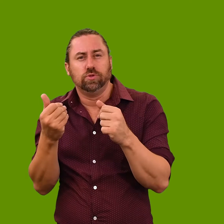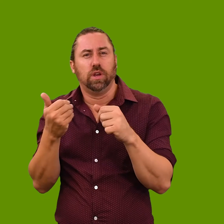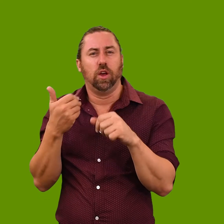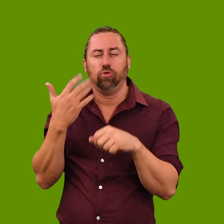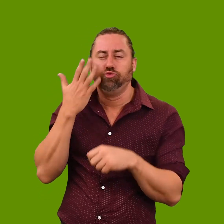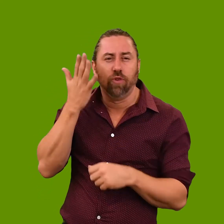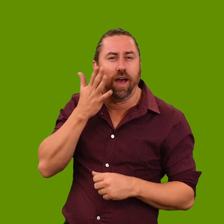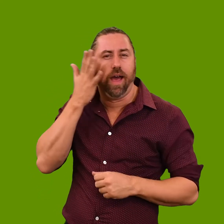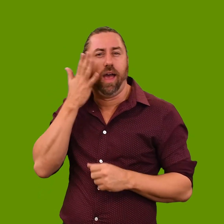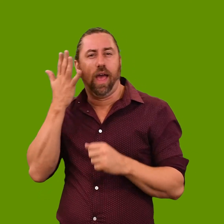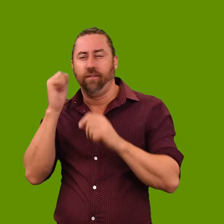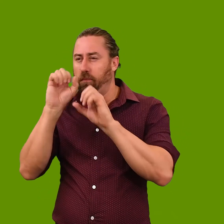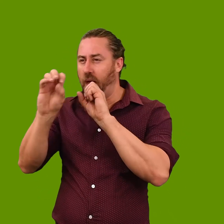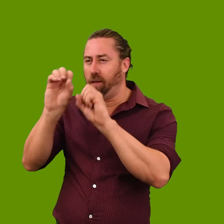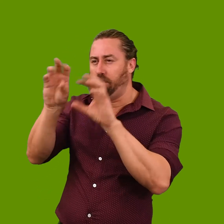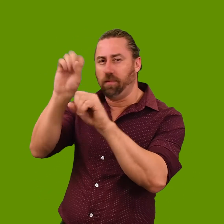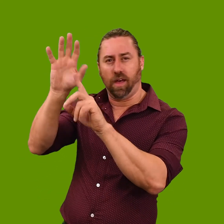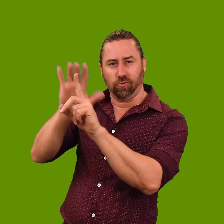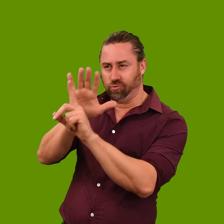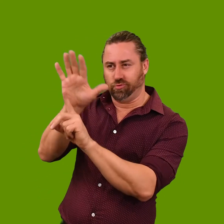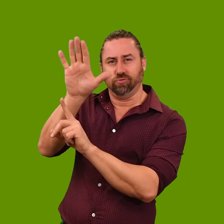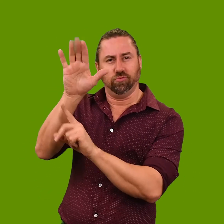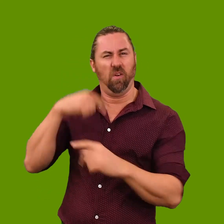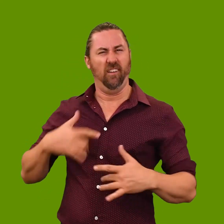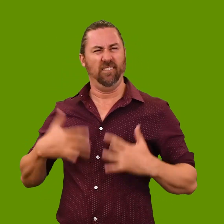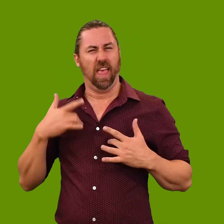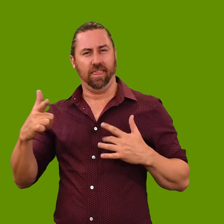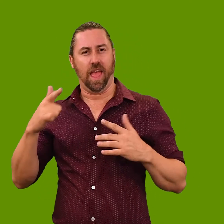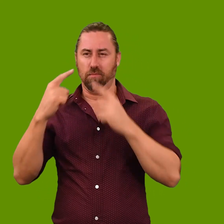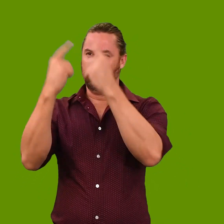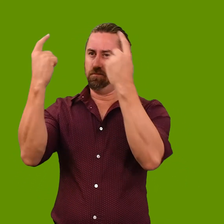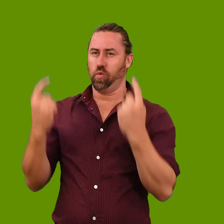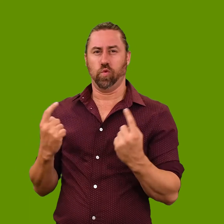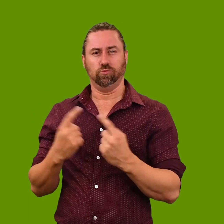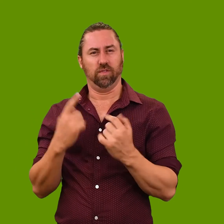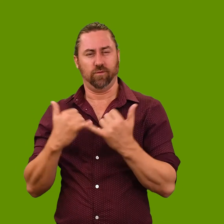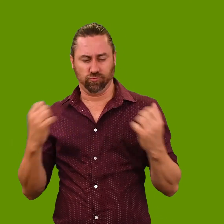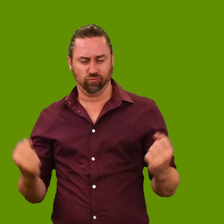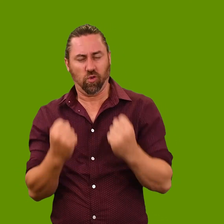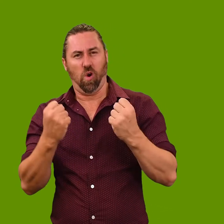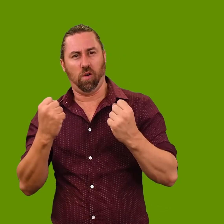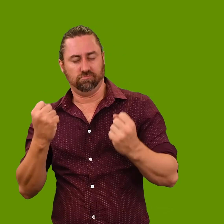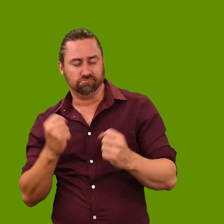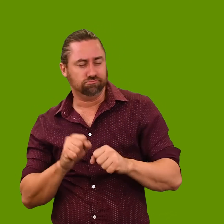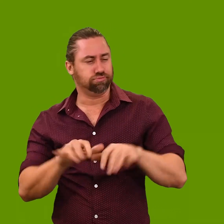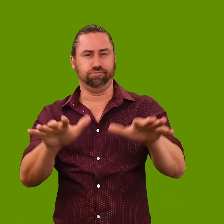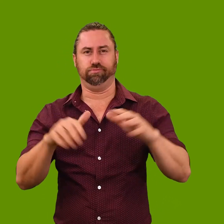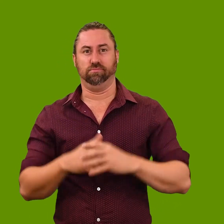shades of grey and emphatic marks, which I hope make for a portrait that is strong and powerful.